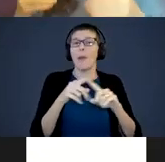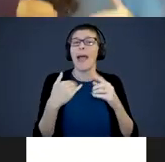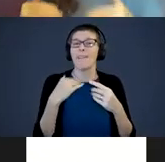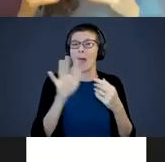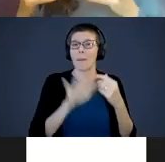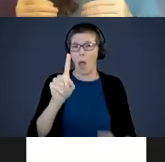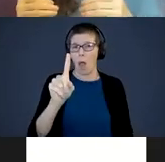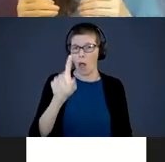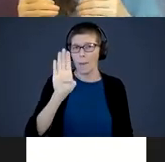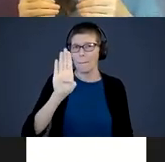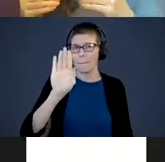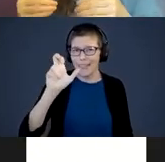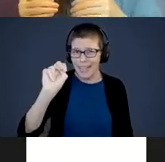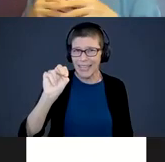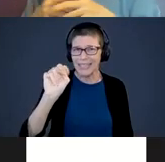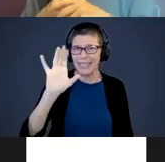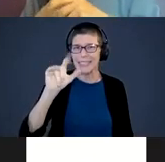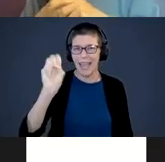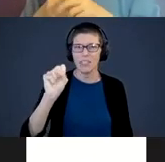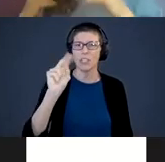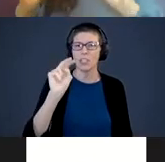how I can understand this number – but they are born with about 100 billion cells or neurons that